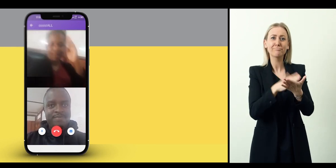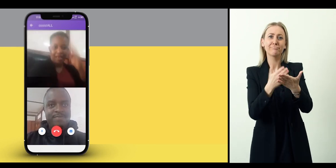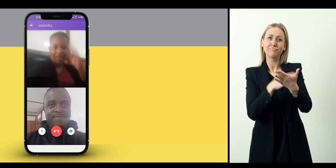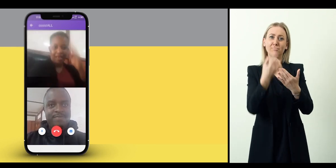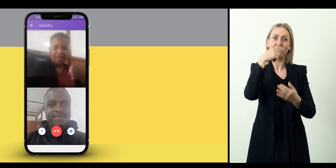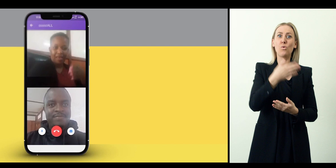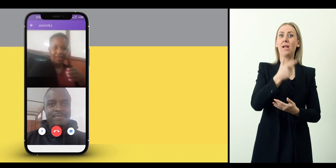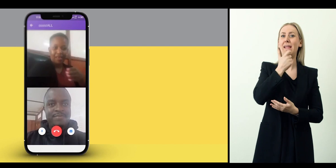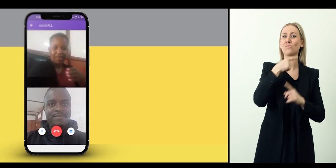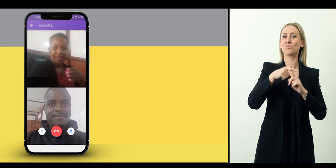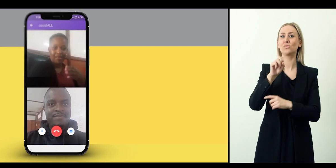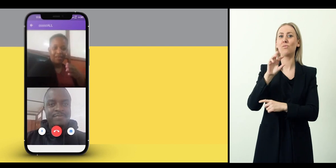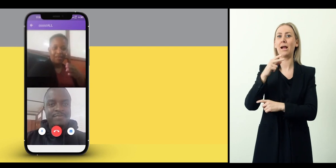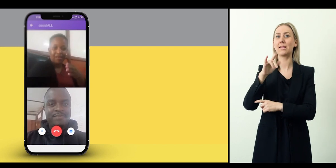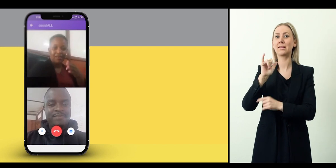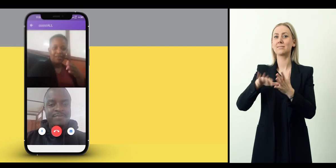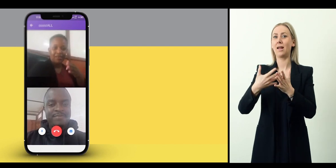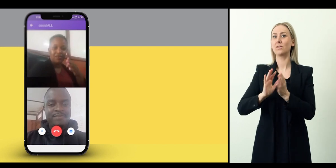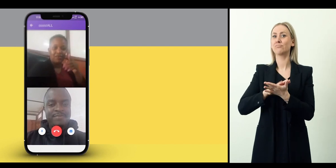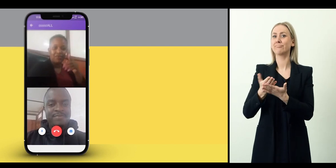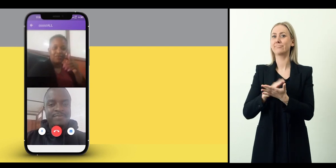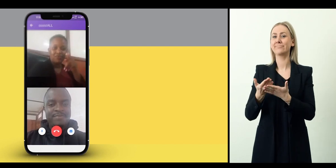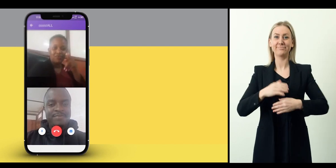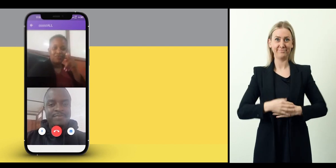24/7 interpretation services in English and Swahili.